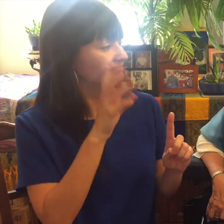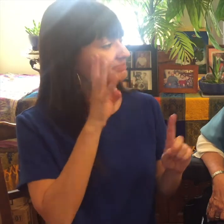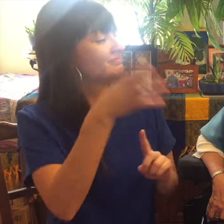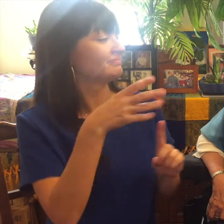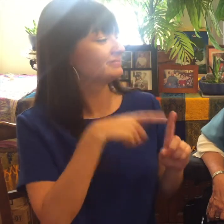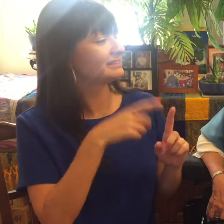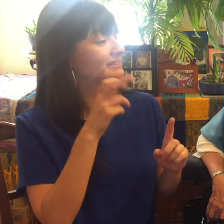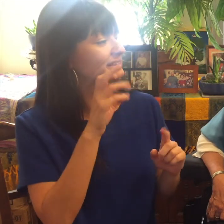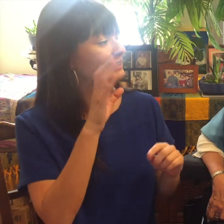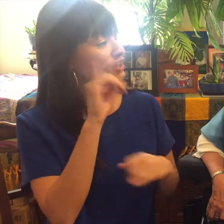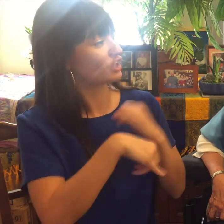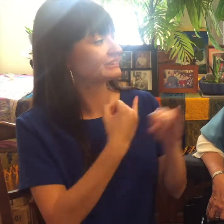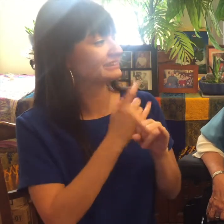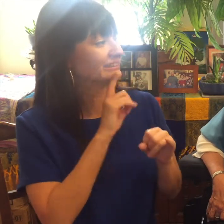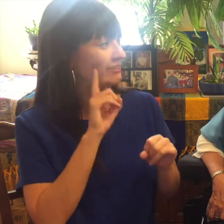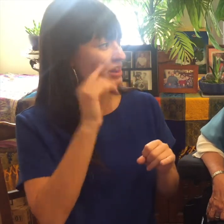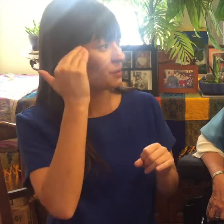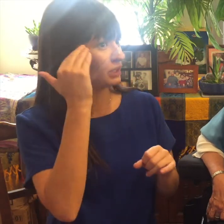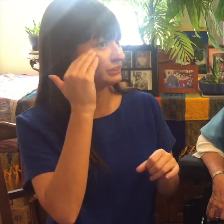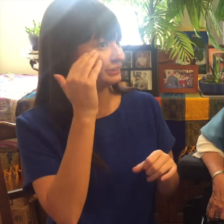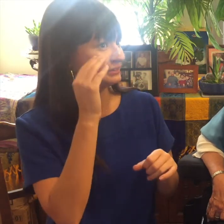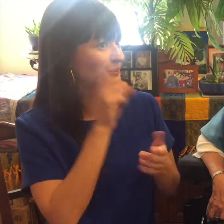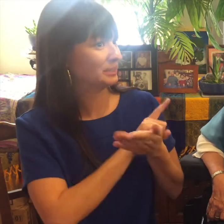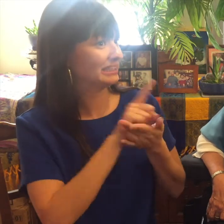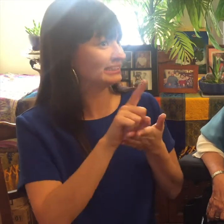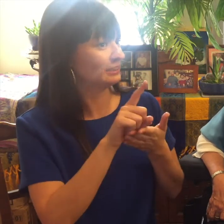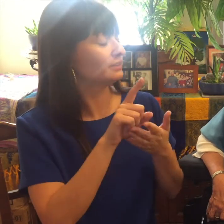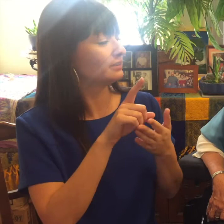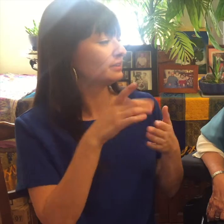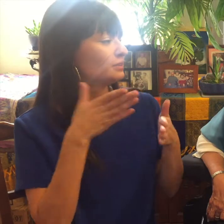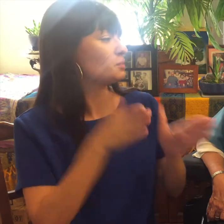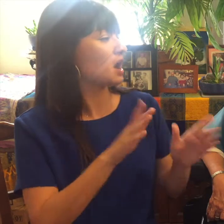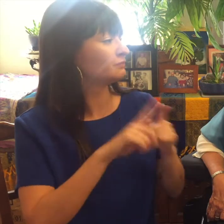being and so the World Federation for the Deaf came up with this international